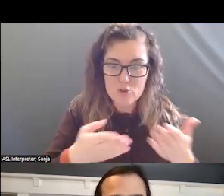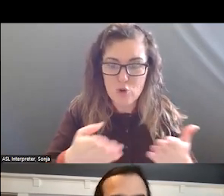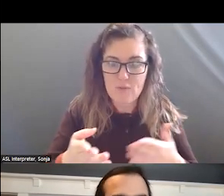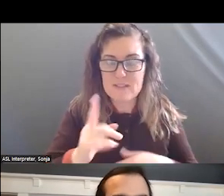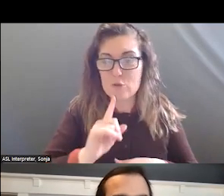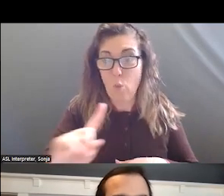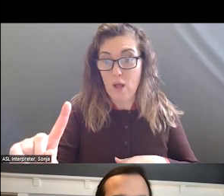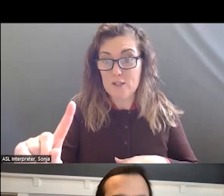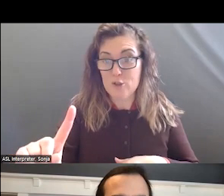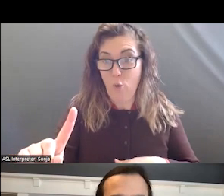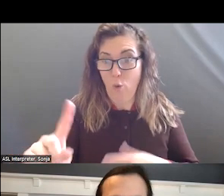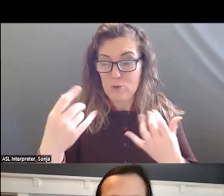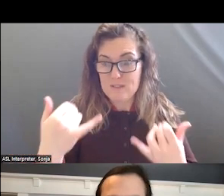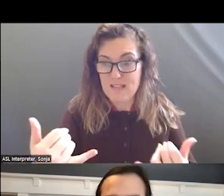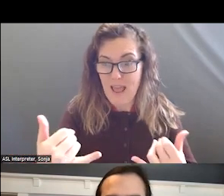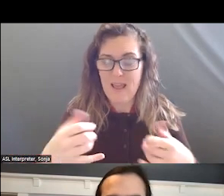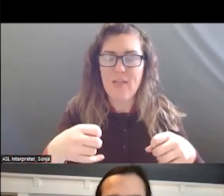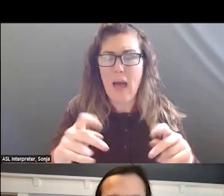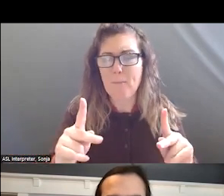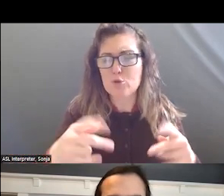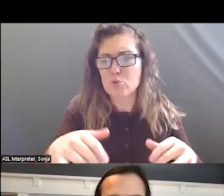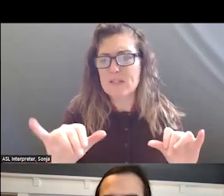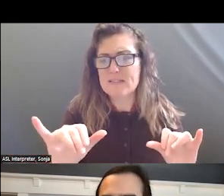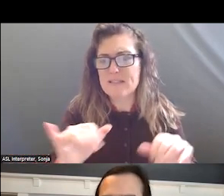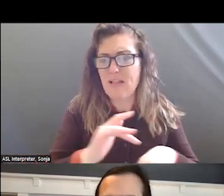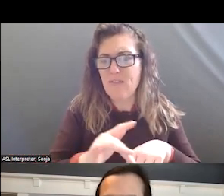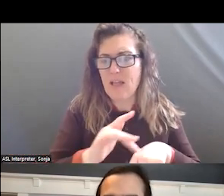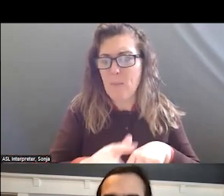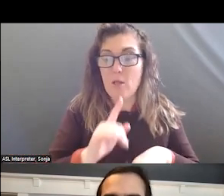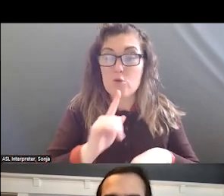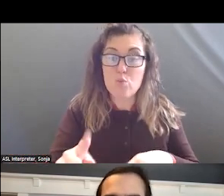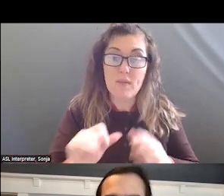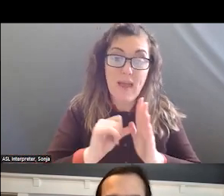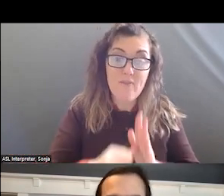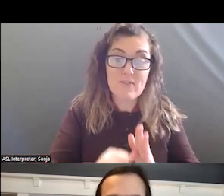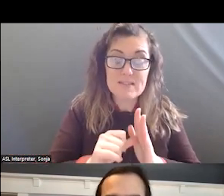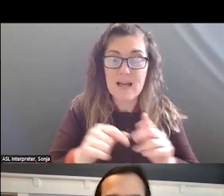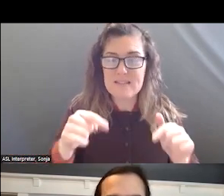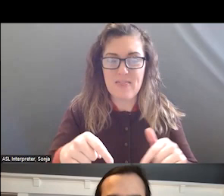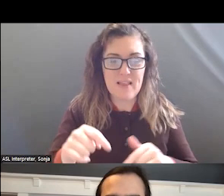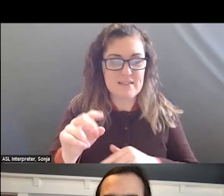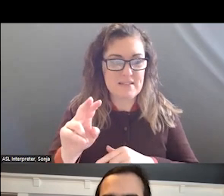THIS IS STILL AVAILABLE AND REALLY EMPHASIZES THE ABILITY TO